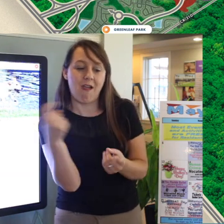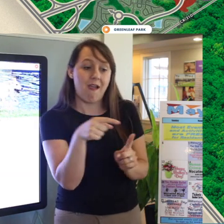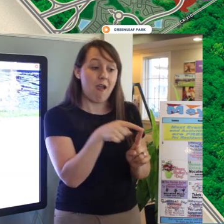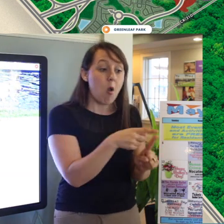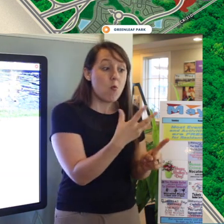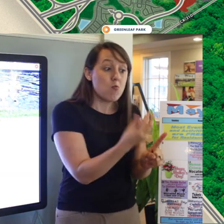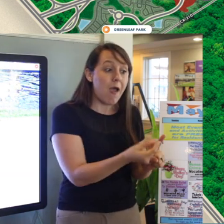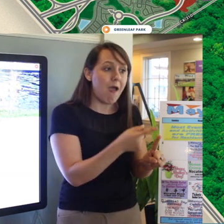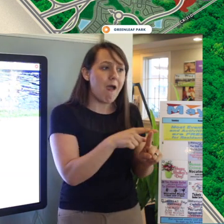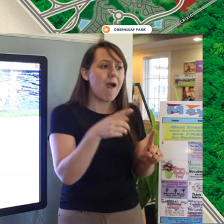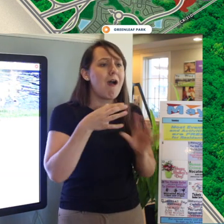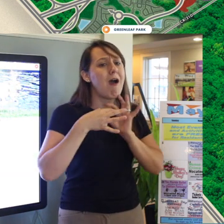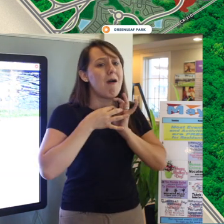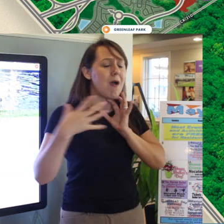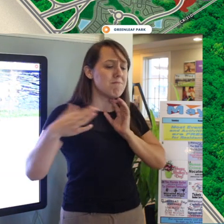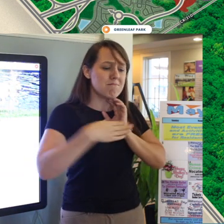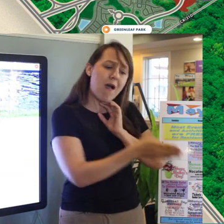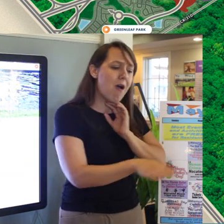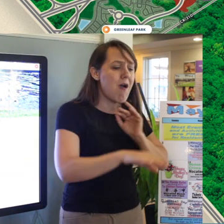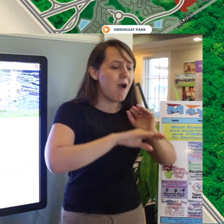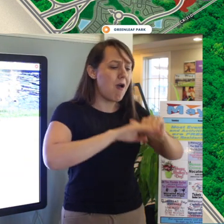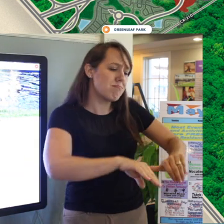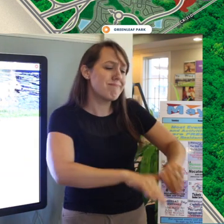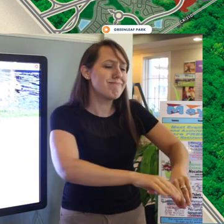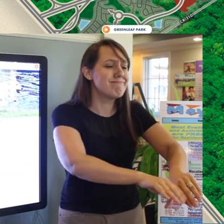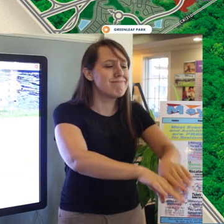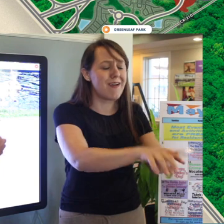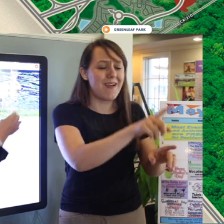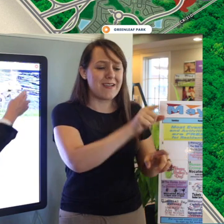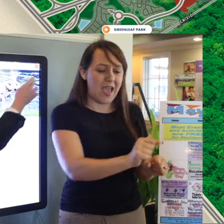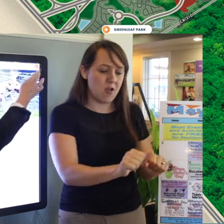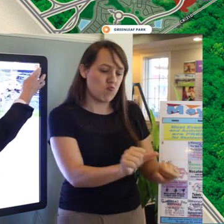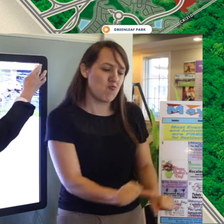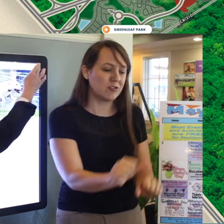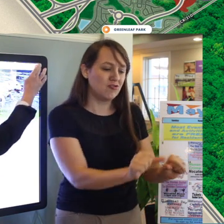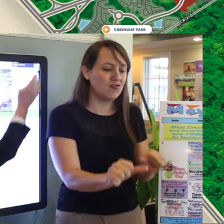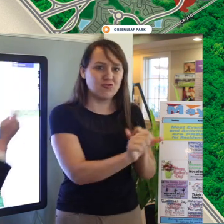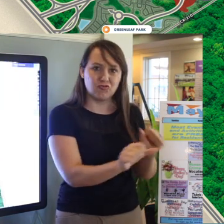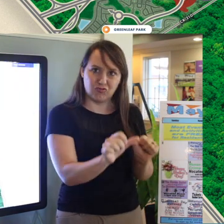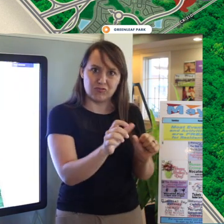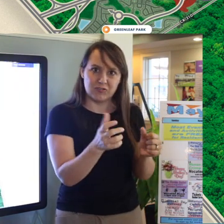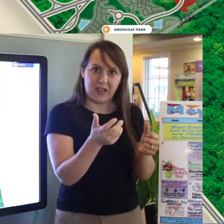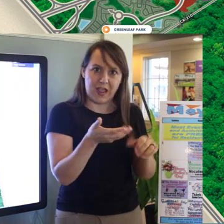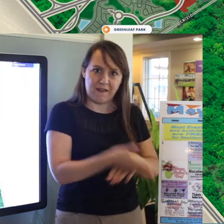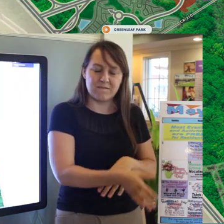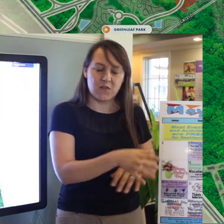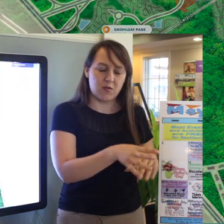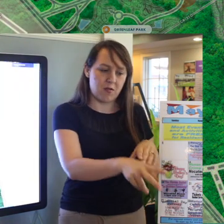and then there are shampoo stations for them right there.